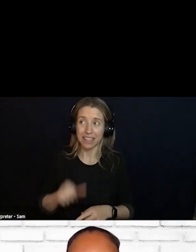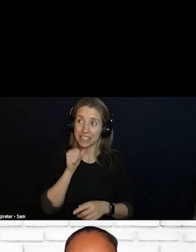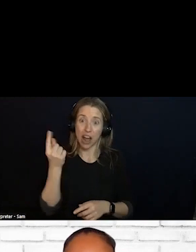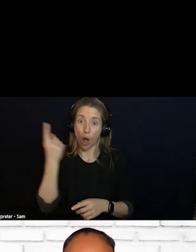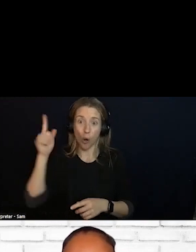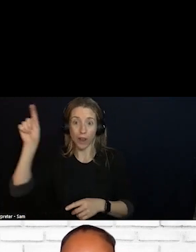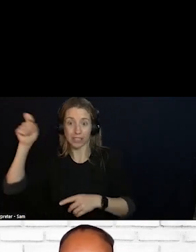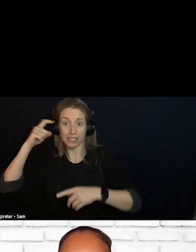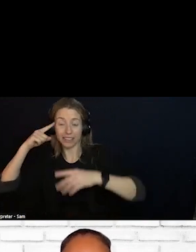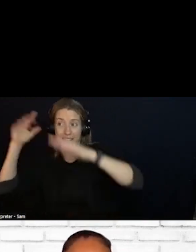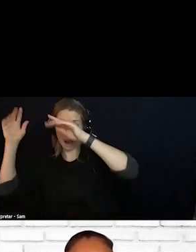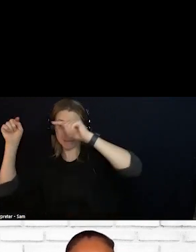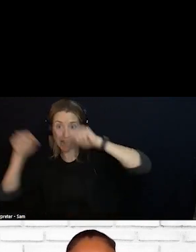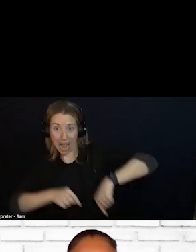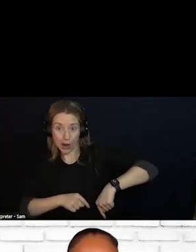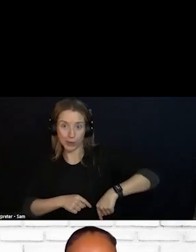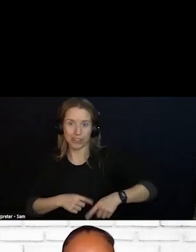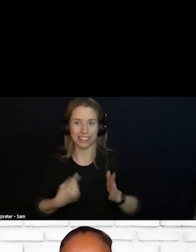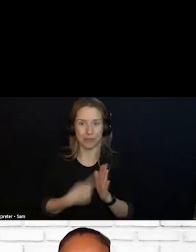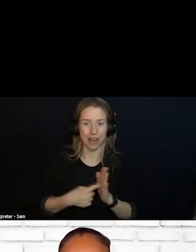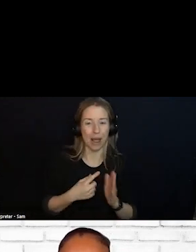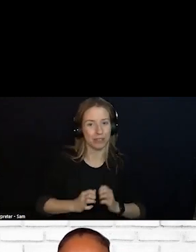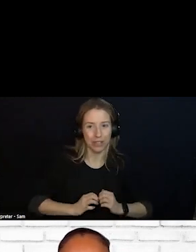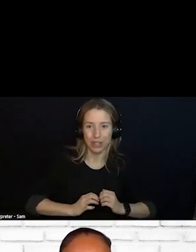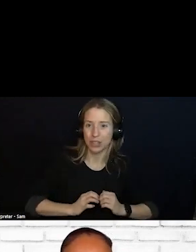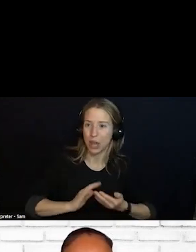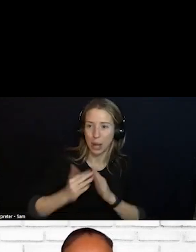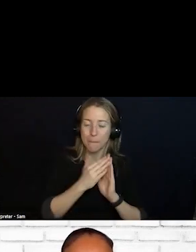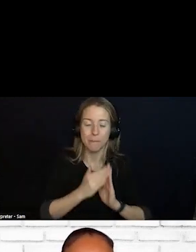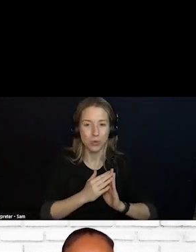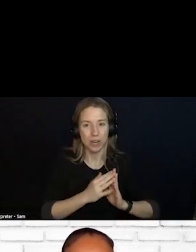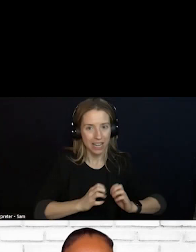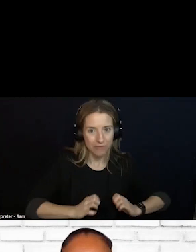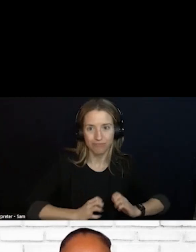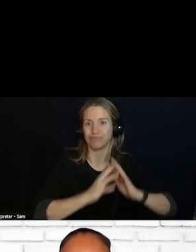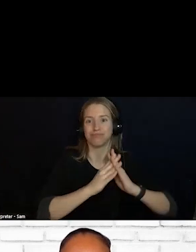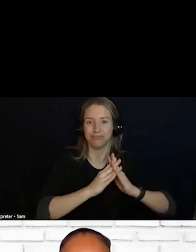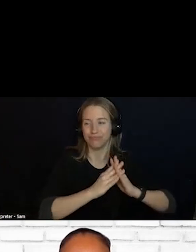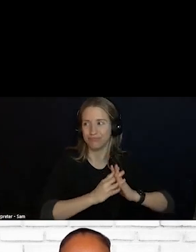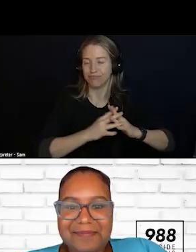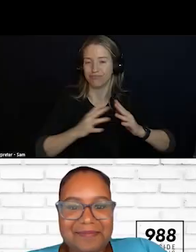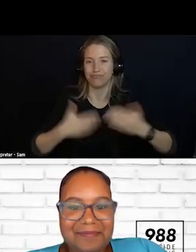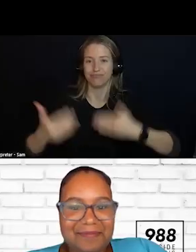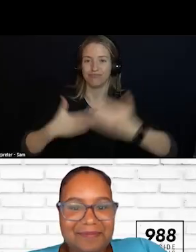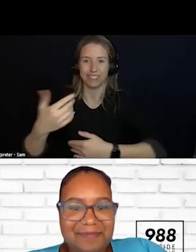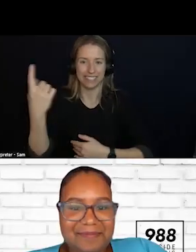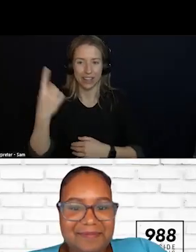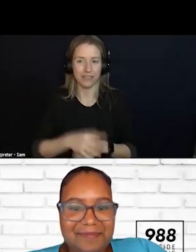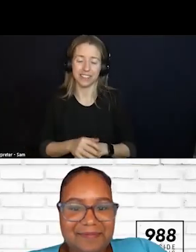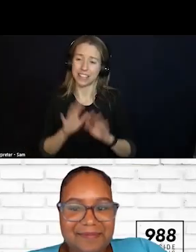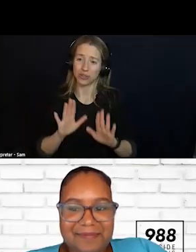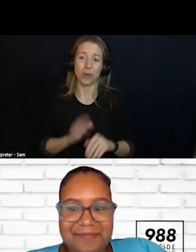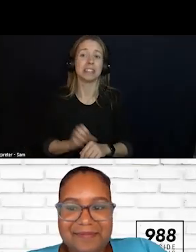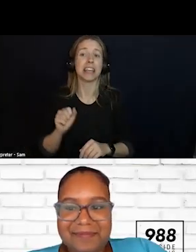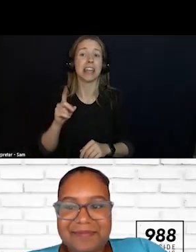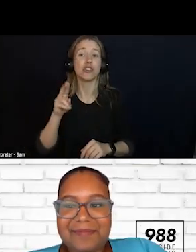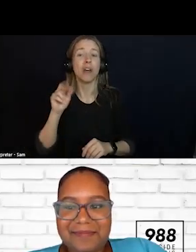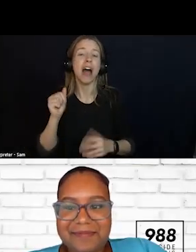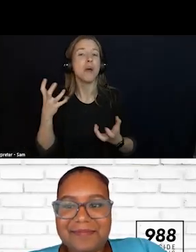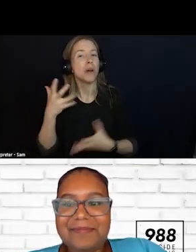DOCTOR SCHNEIDER, YOU WANT TO ADD SOMETHING? >>: YES, EVERY AMBULANCE YOU SEE HAS LIGHTS